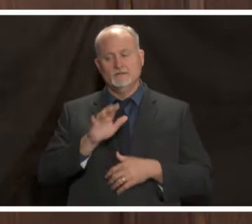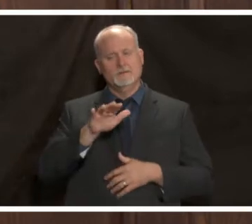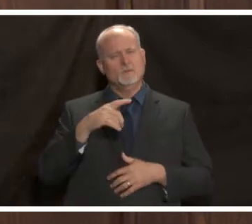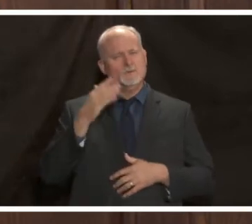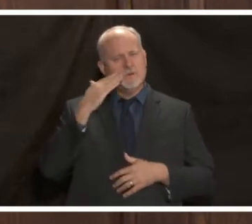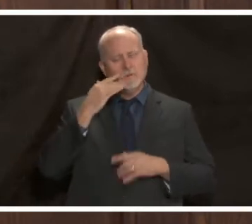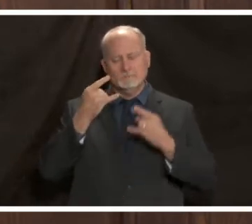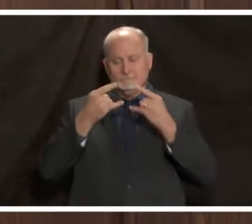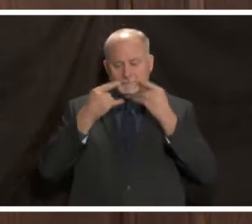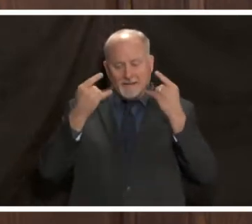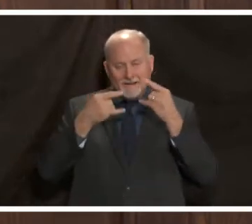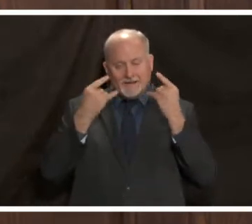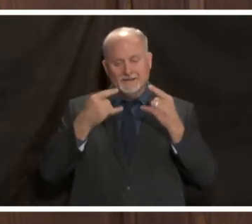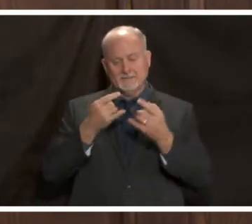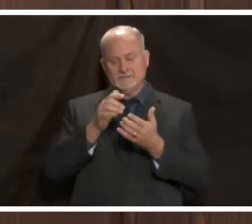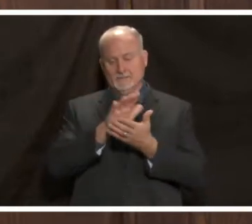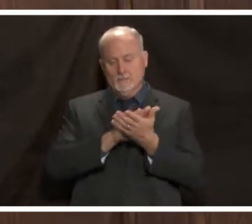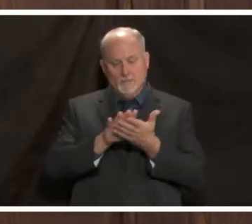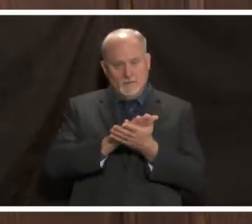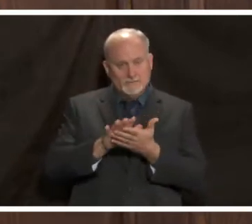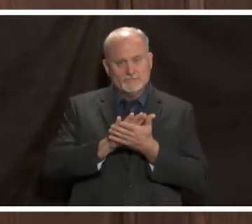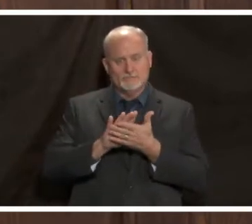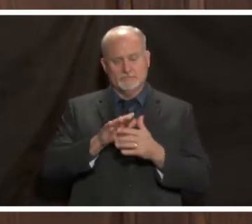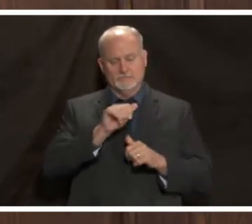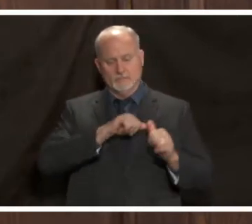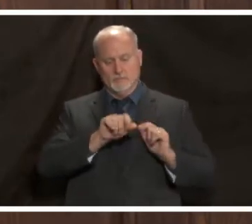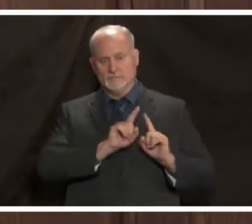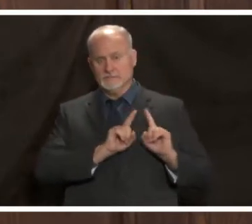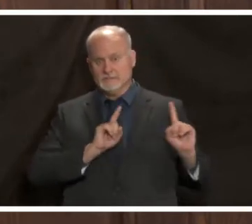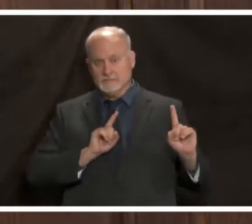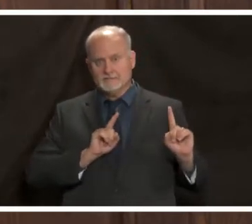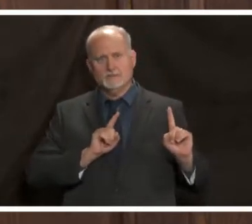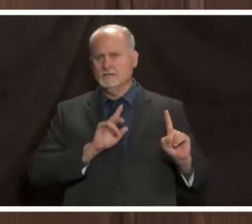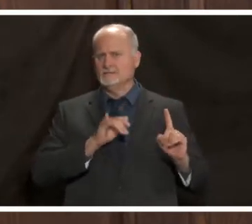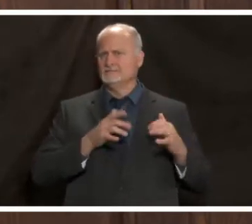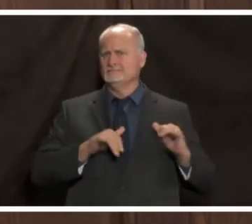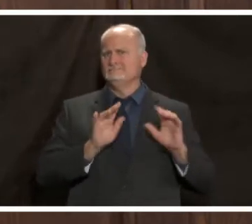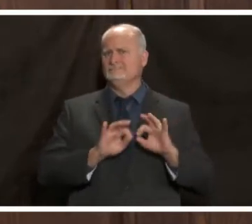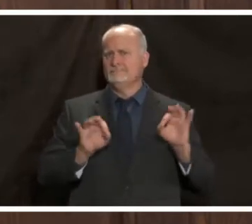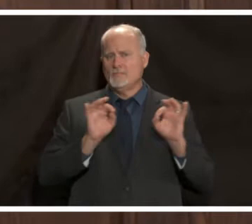social distancing and hand sanitation and avoiding these larger gatherings that are